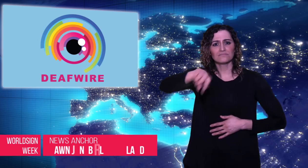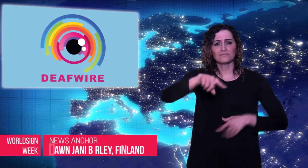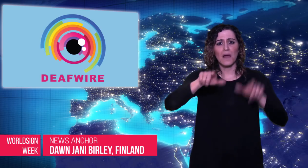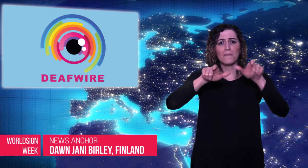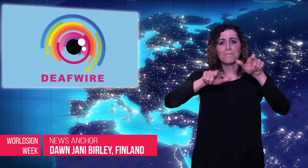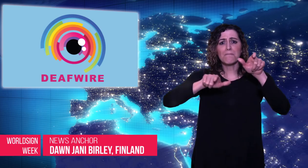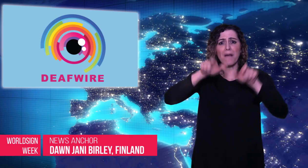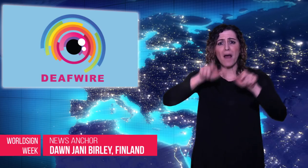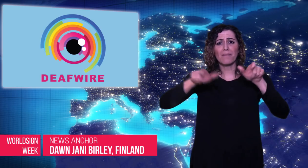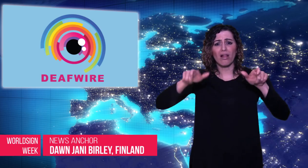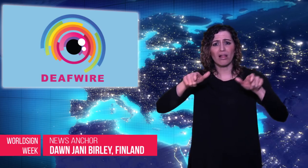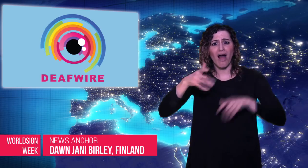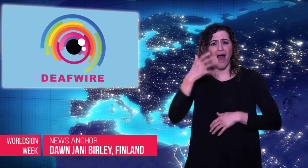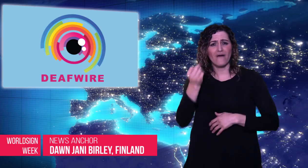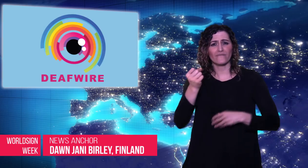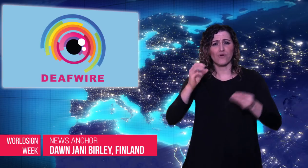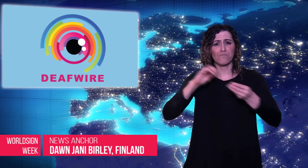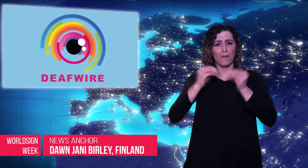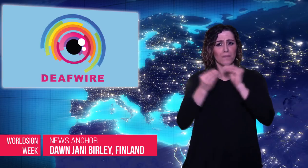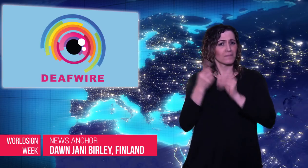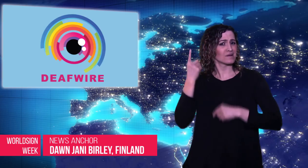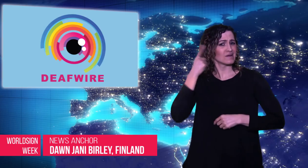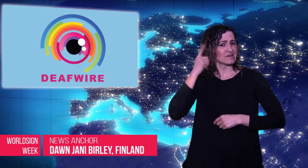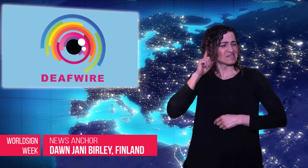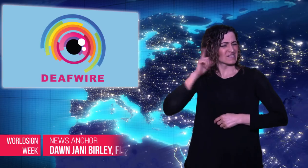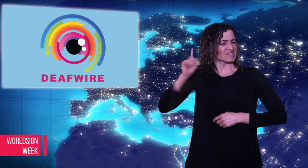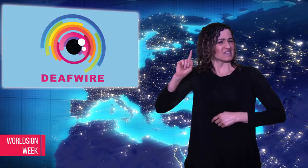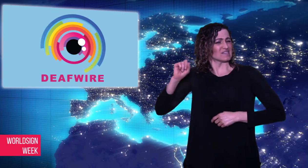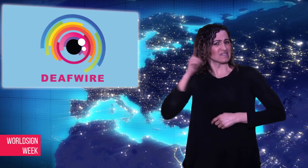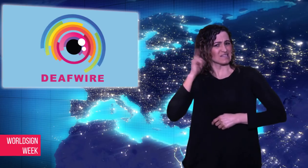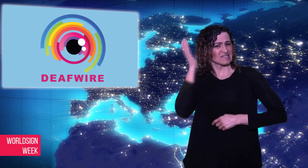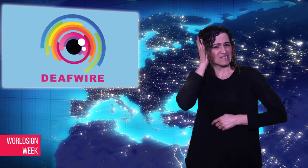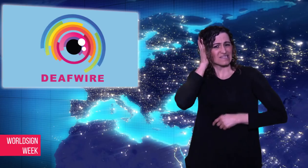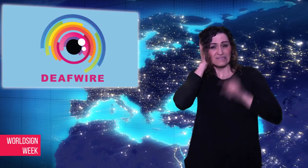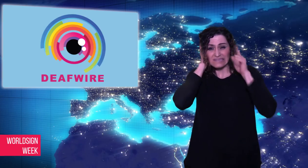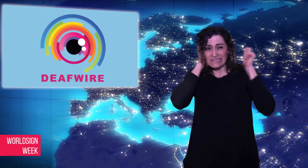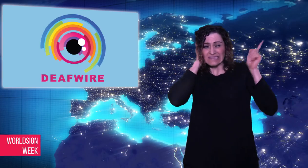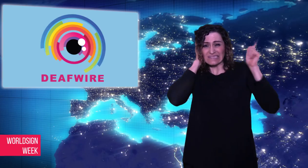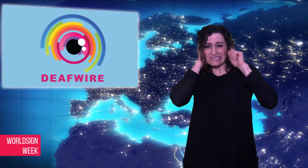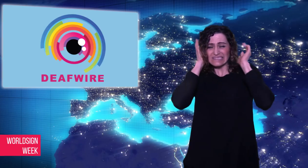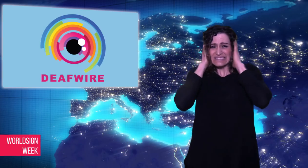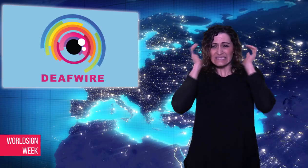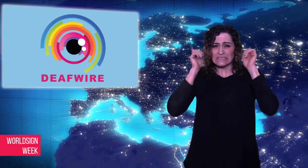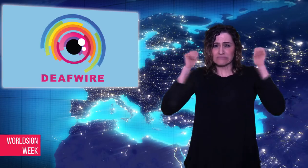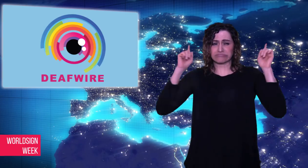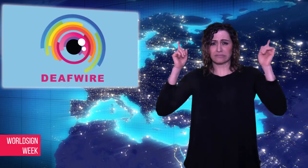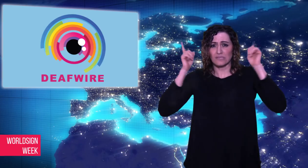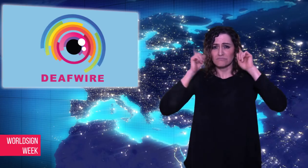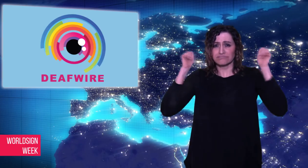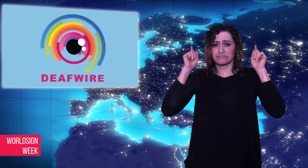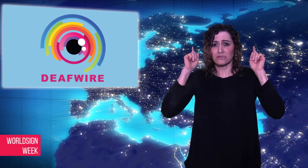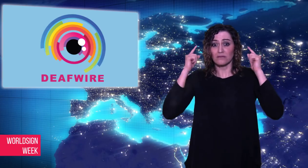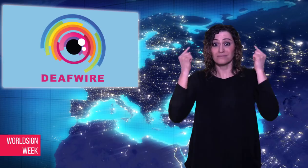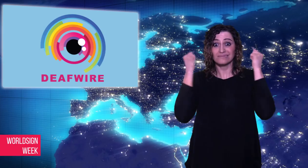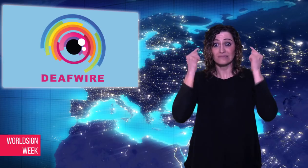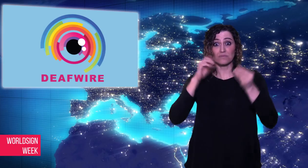Dawn: New hope for tinnitus sufferers